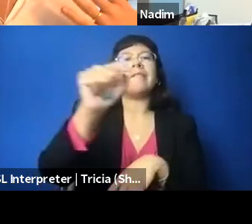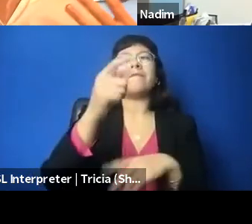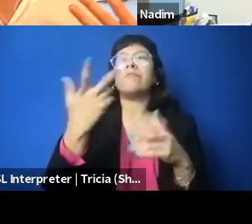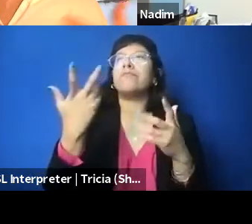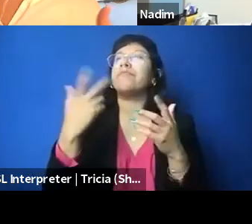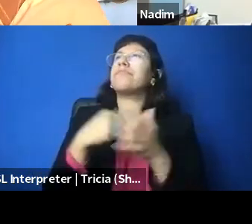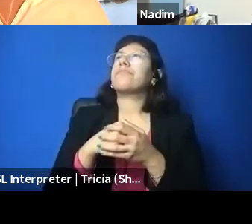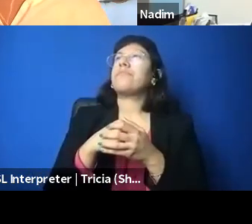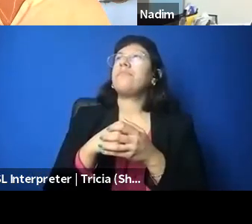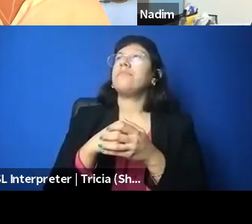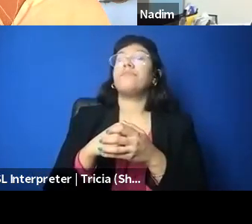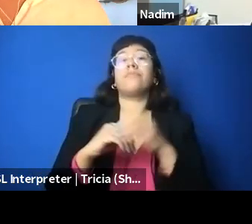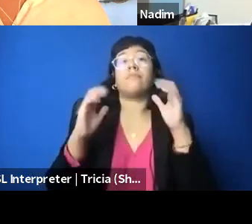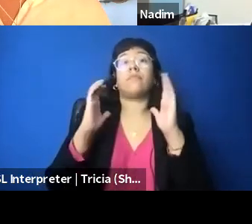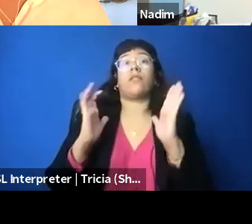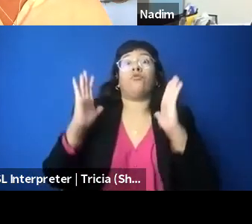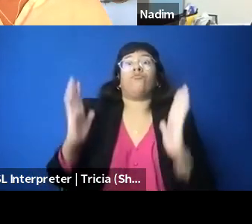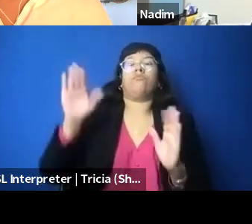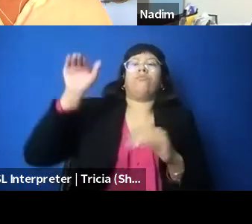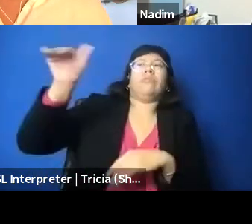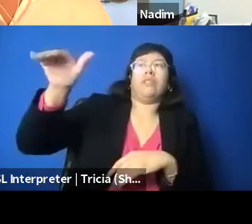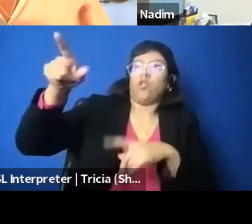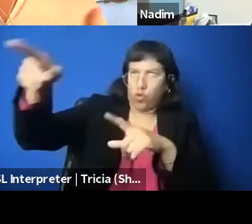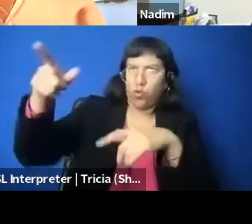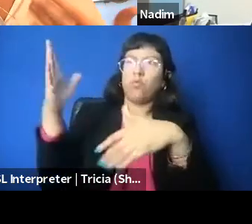accuse of providing material to terrorism. So, under this theory,